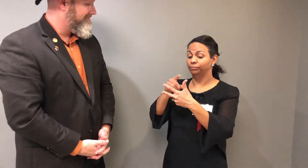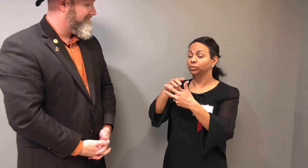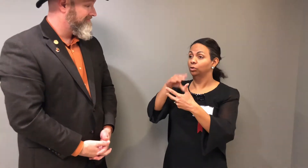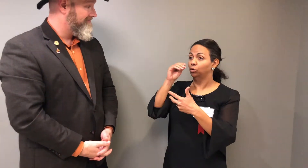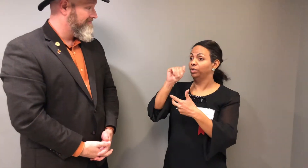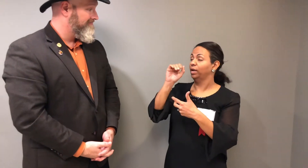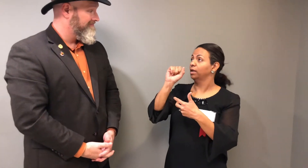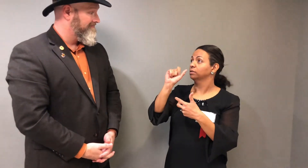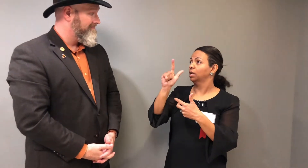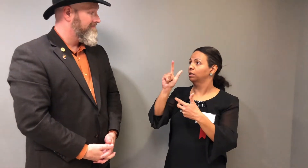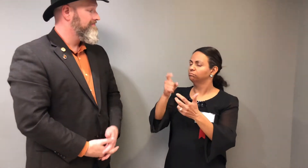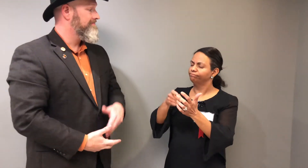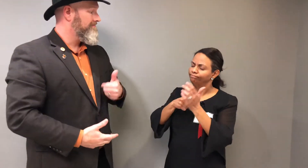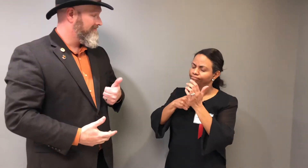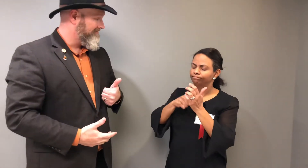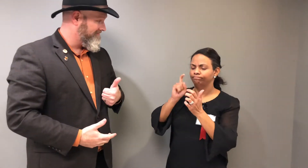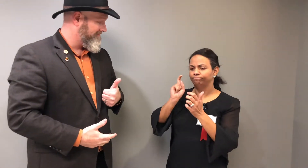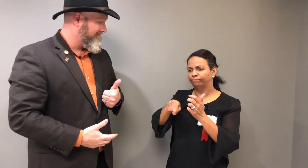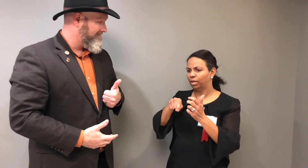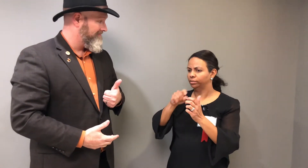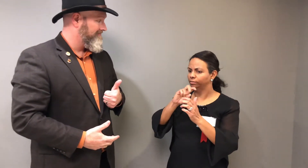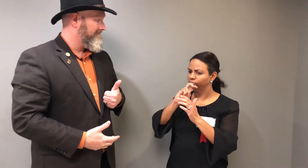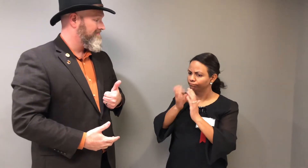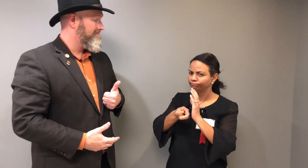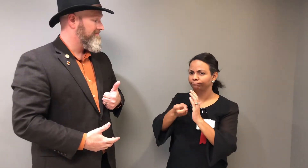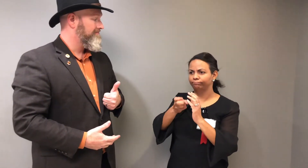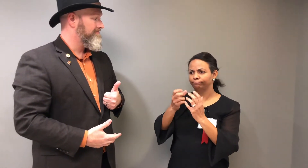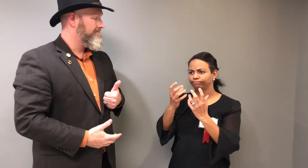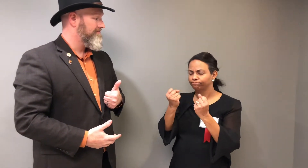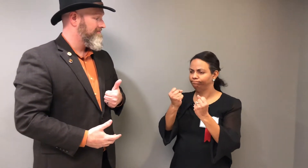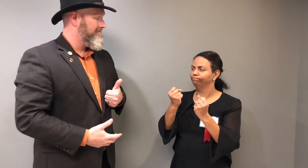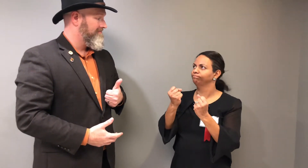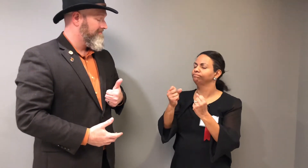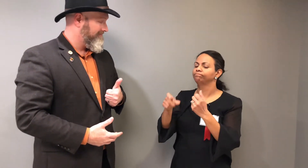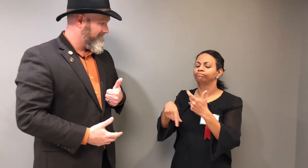1. Learn ASL; it is important to immerse into the language.